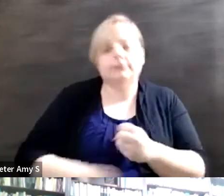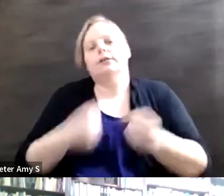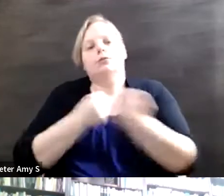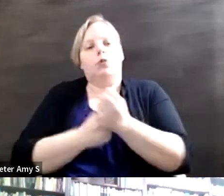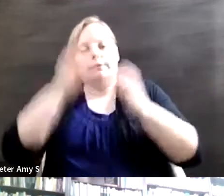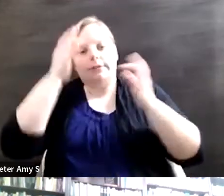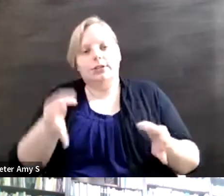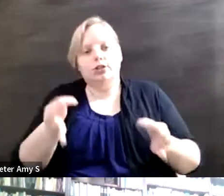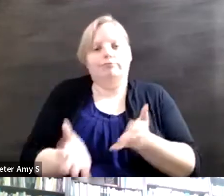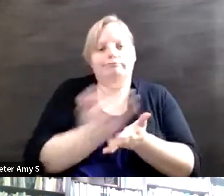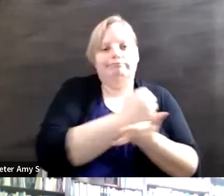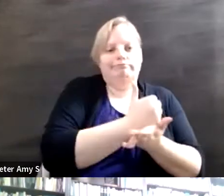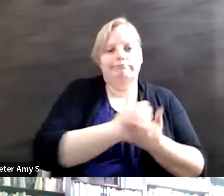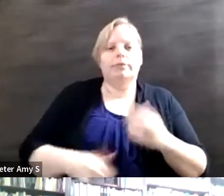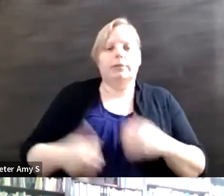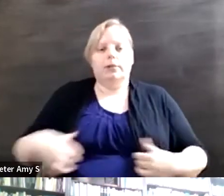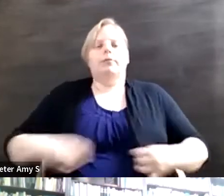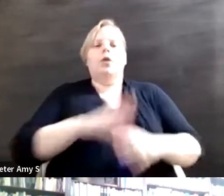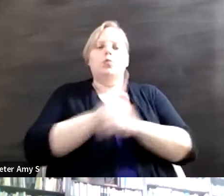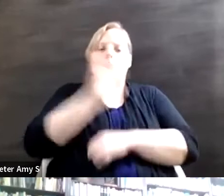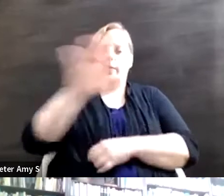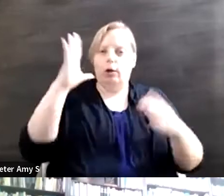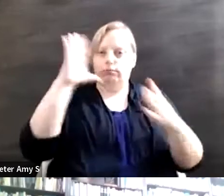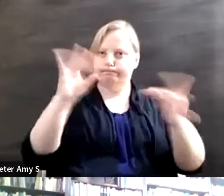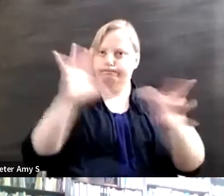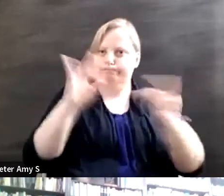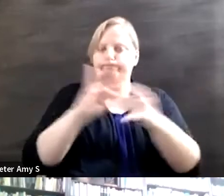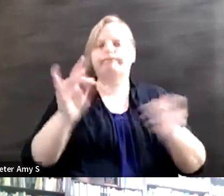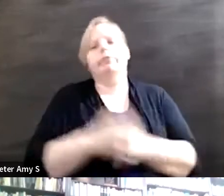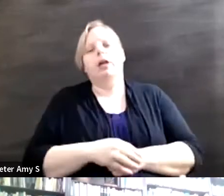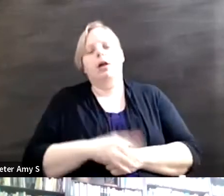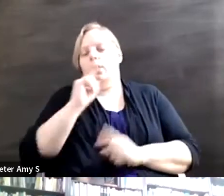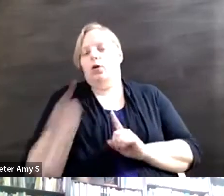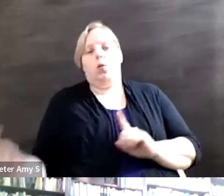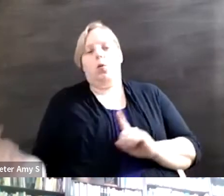and seeking that. But again, going back to what many of us have said, Mallory and Carlos, as well,